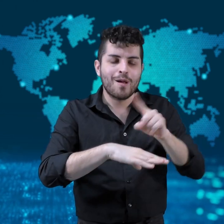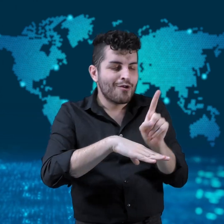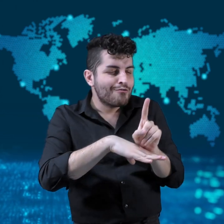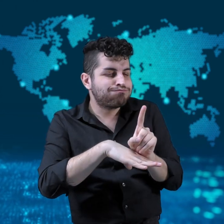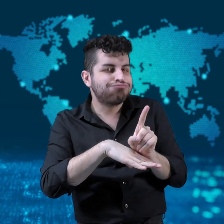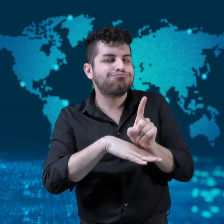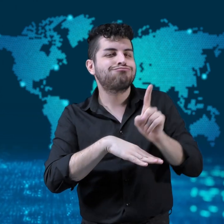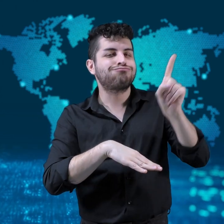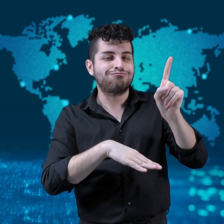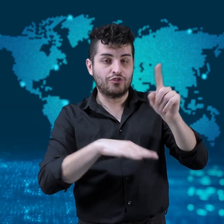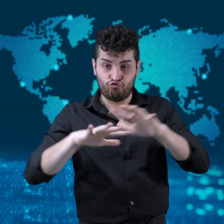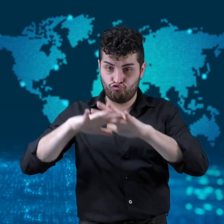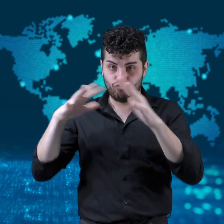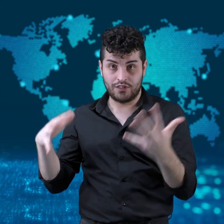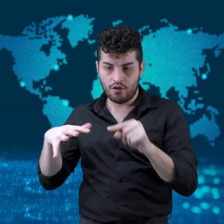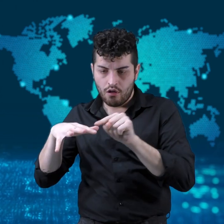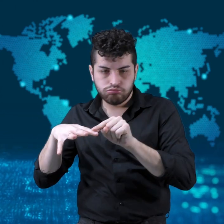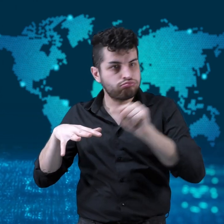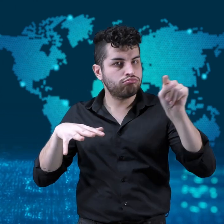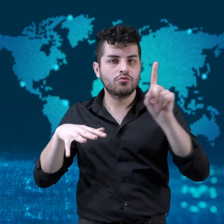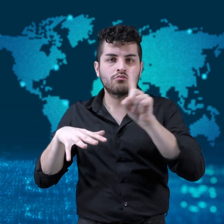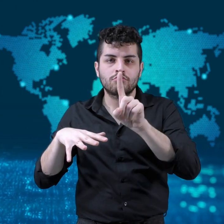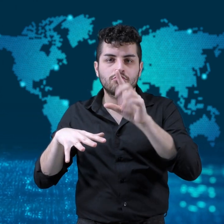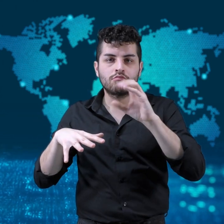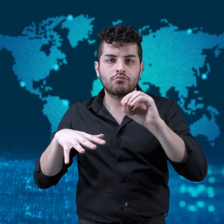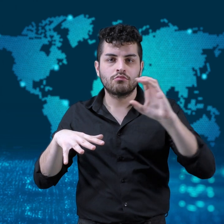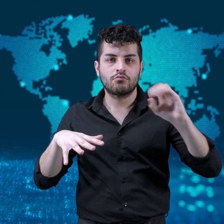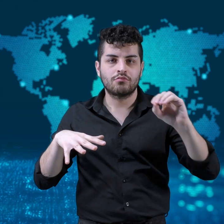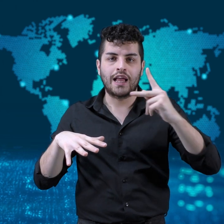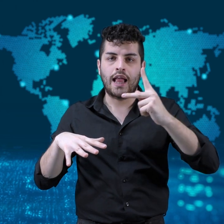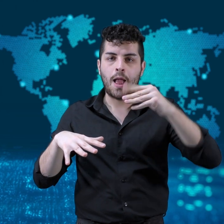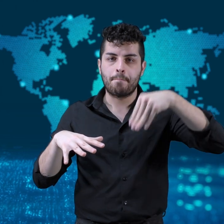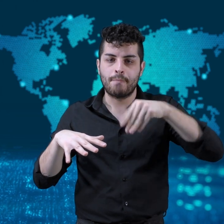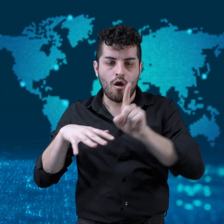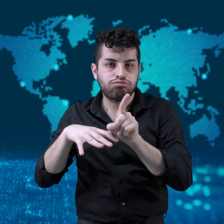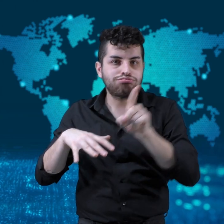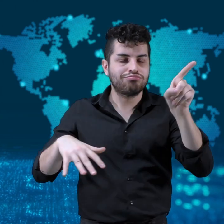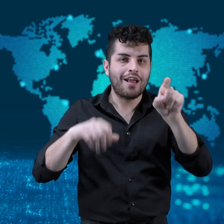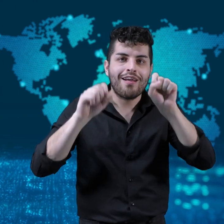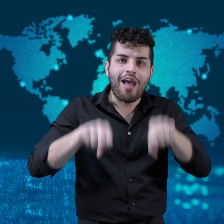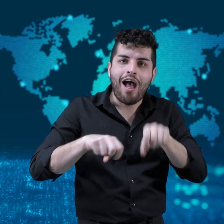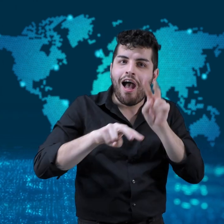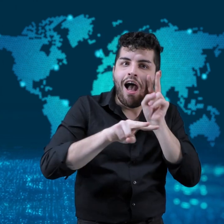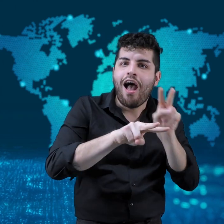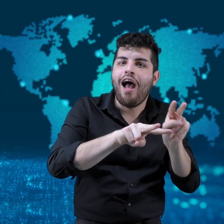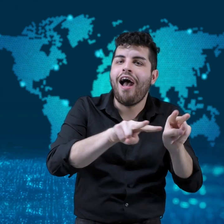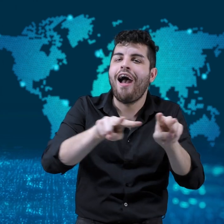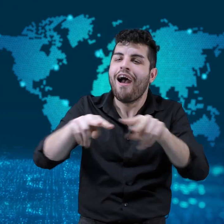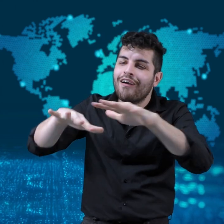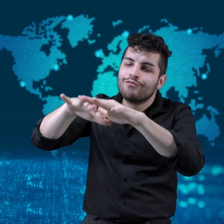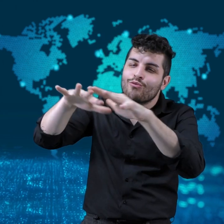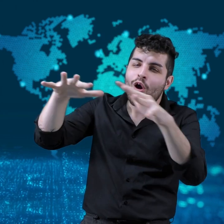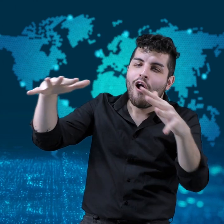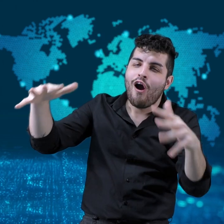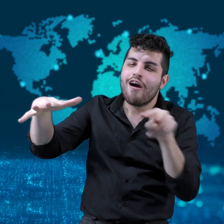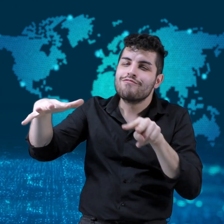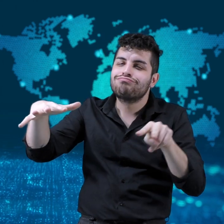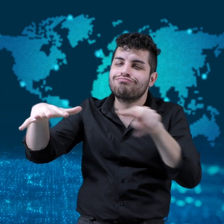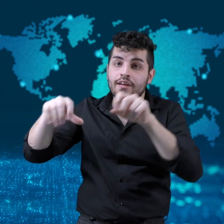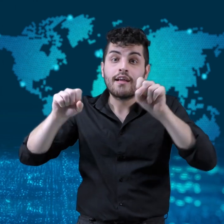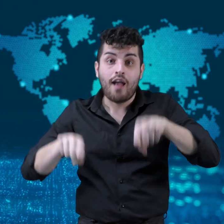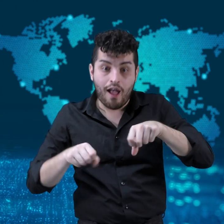kilometers above Earth for scenic views and to experience